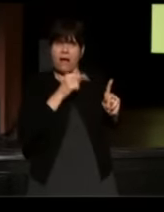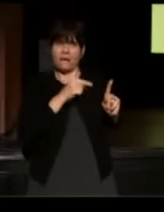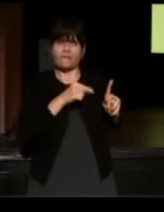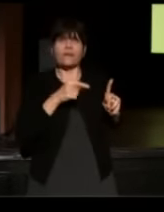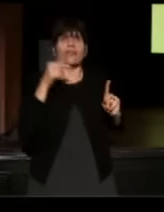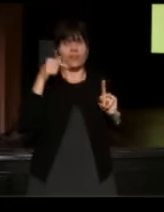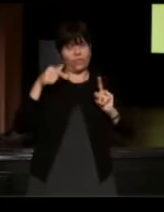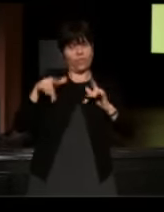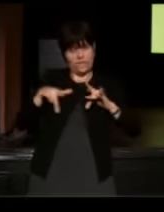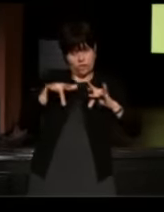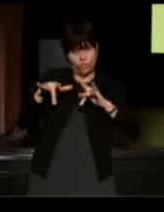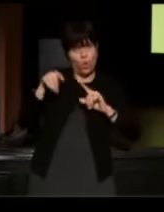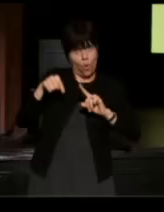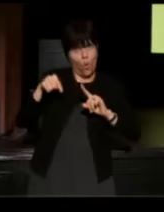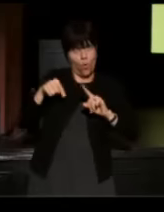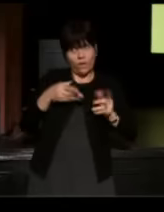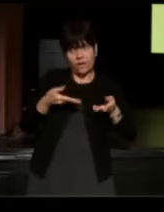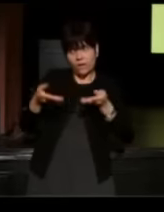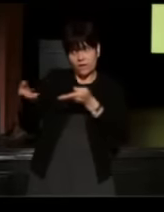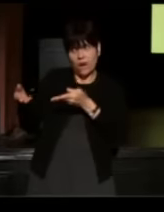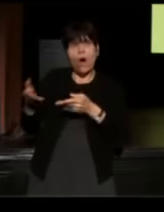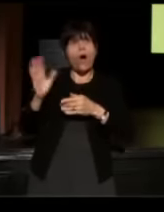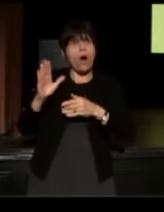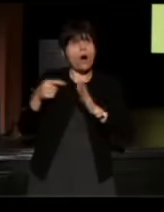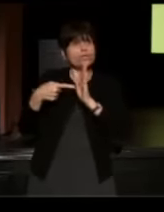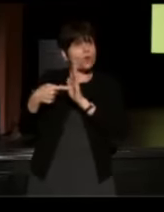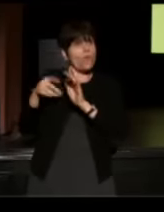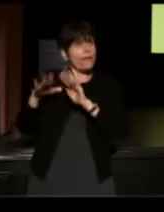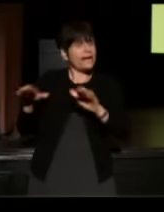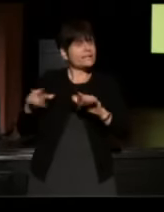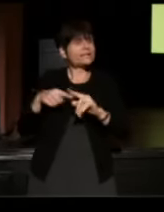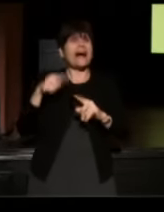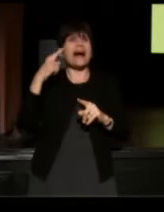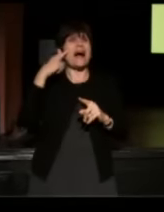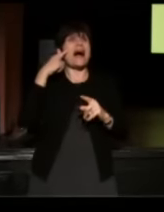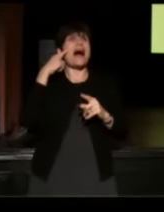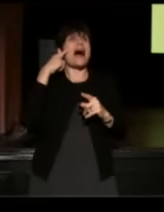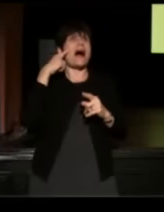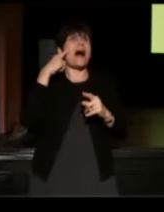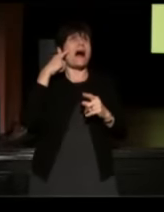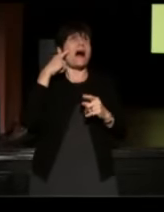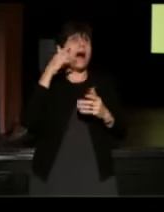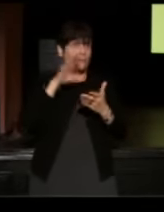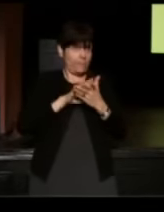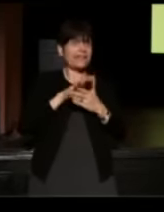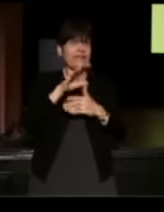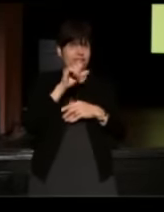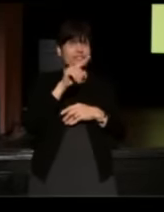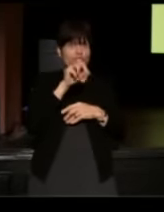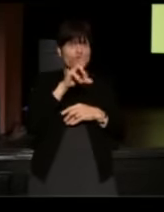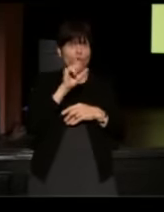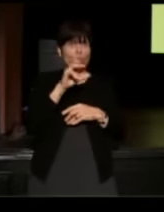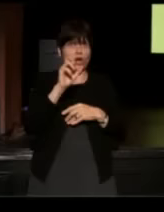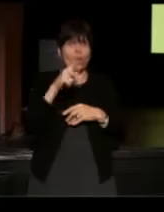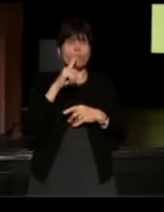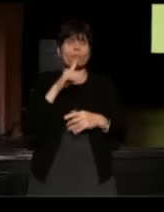That's when the rubber really hit the road. I thought I couldn't believe in Story Corps any more than I did, but at that moment it really hit me,